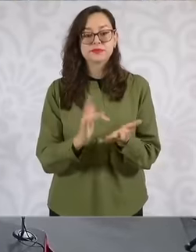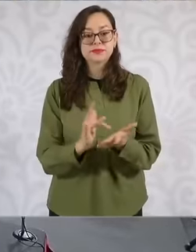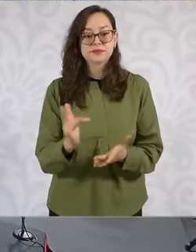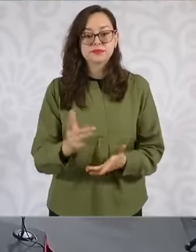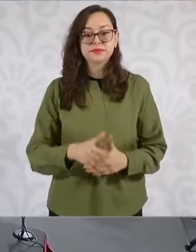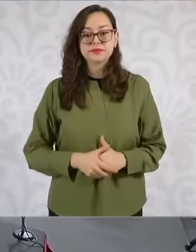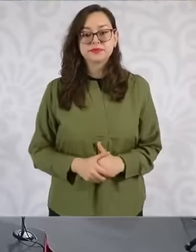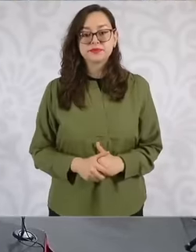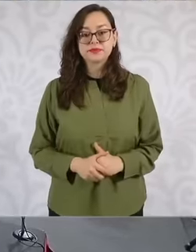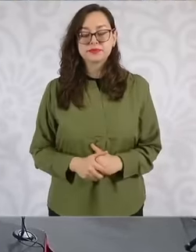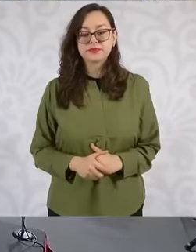you Good morning